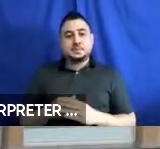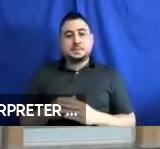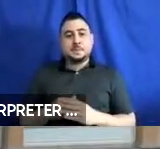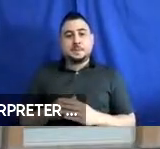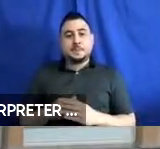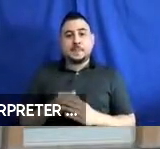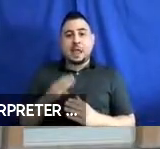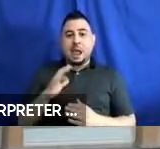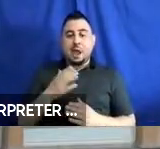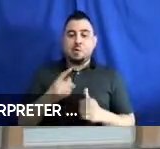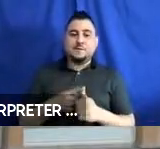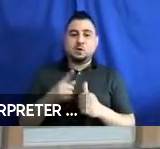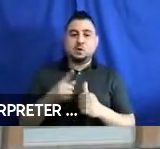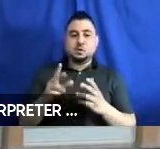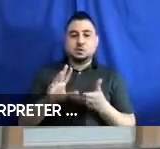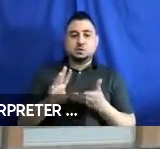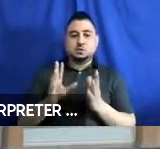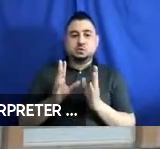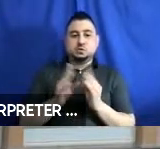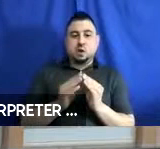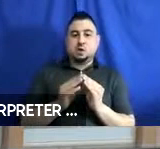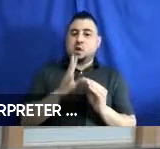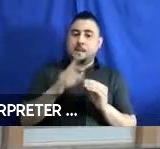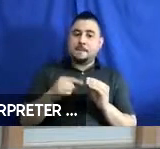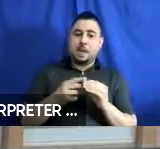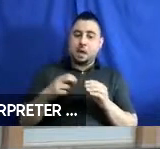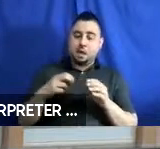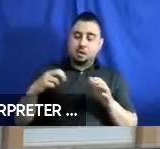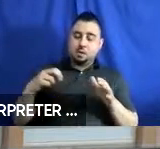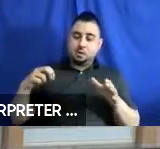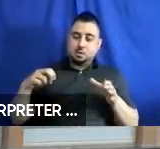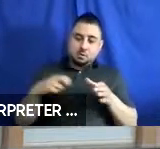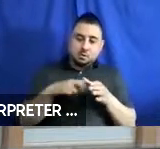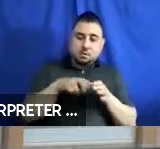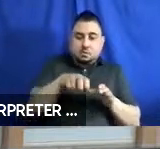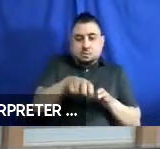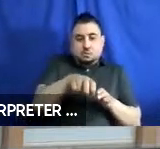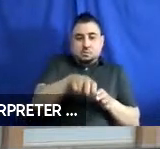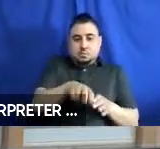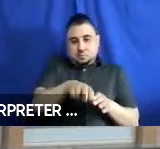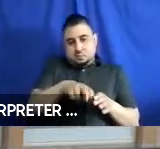Our first session was on boarding and exiting, as you may or may not remember if you were